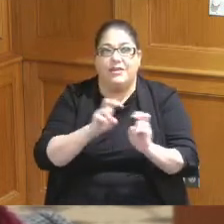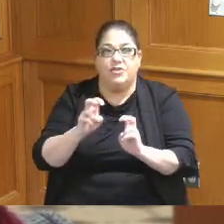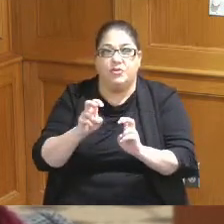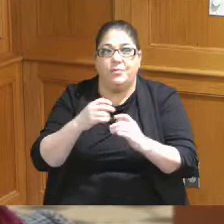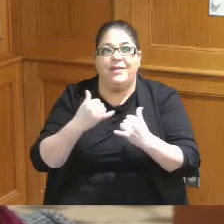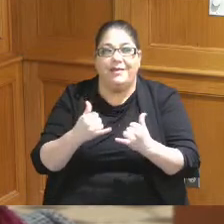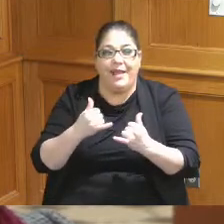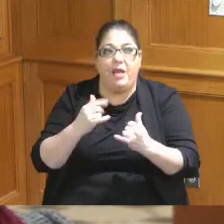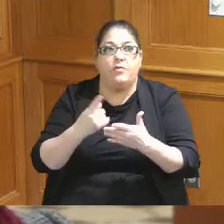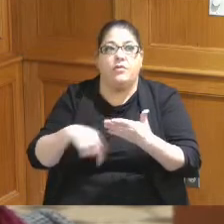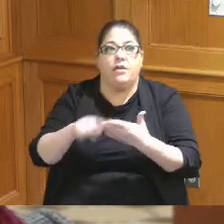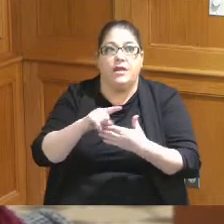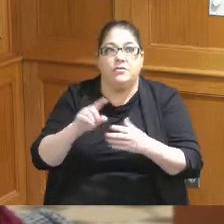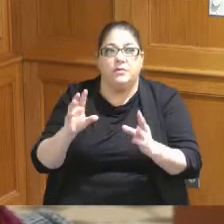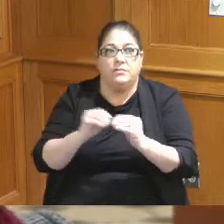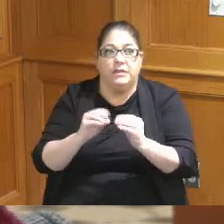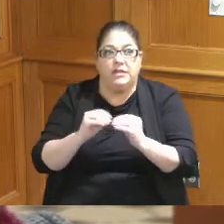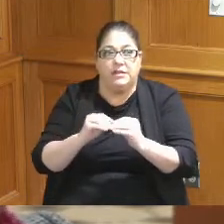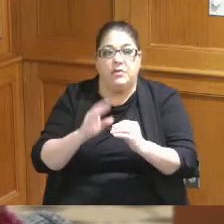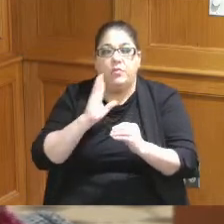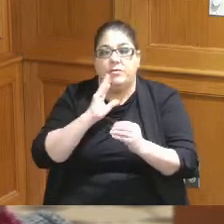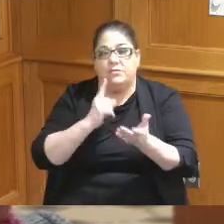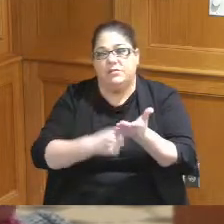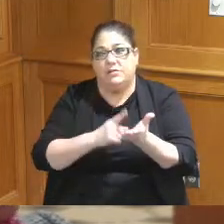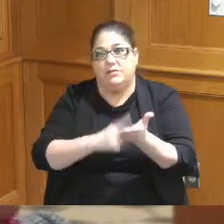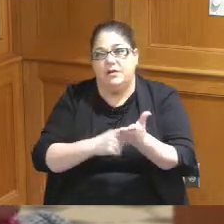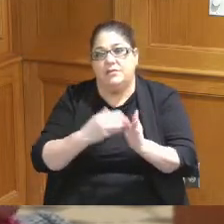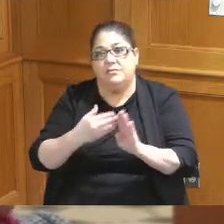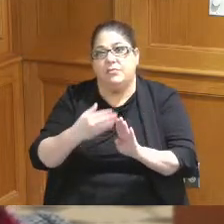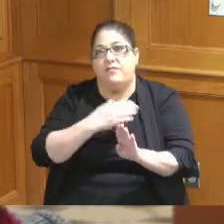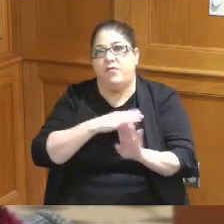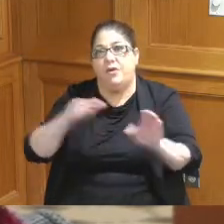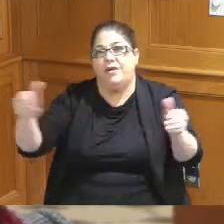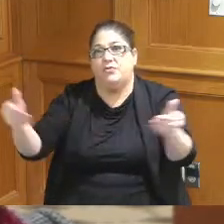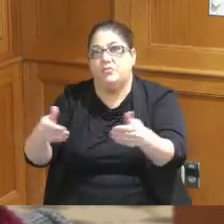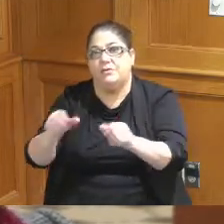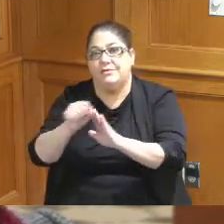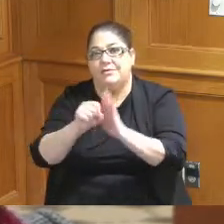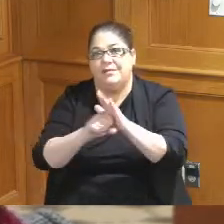next week to go over that with them before it gets introduced at the state so there will be